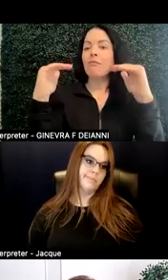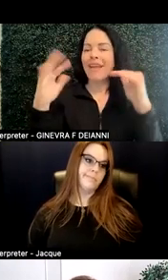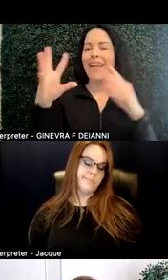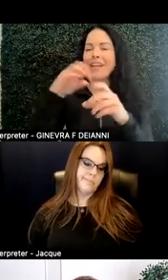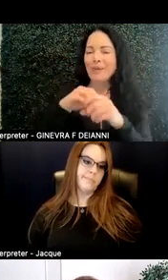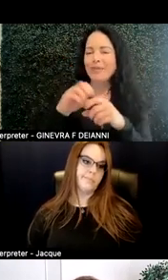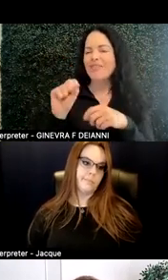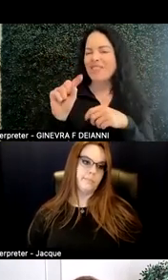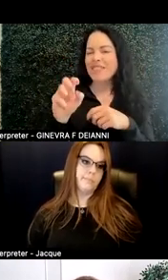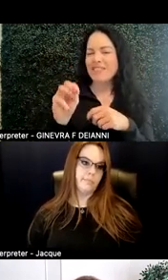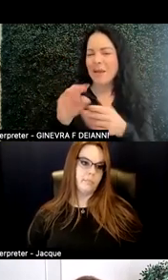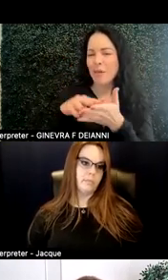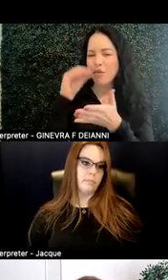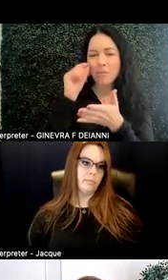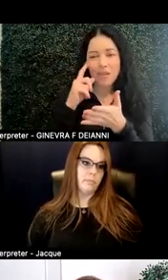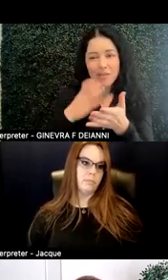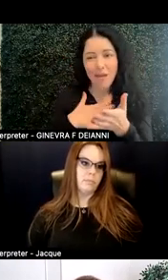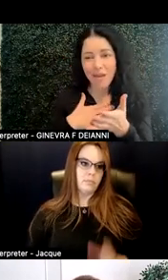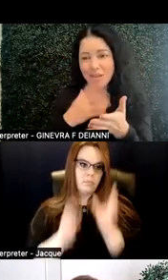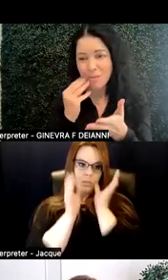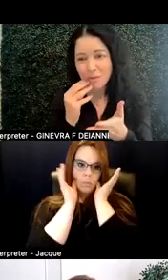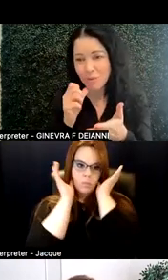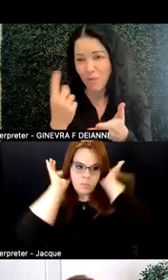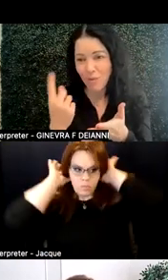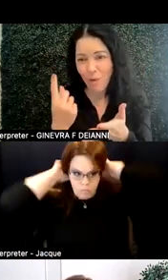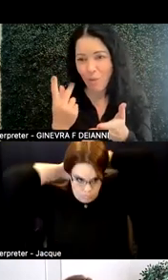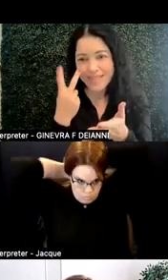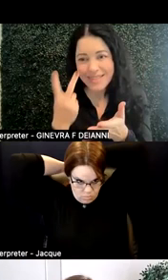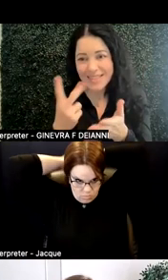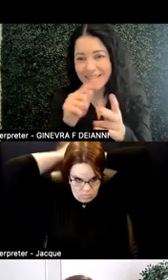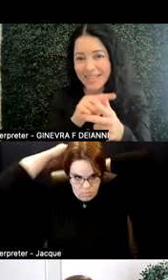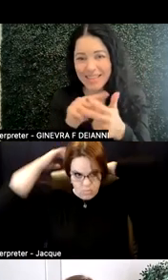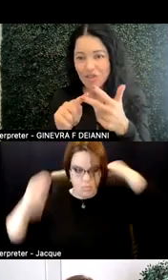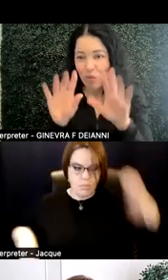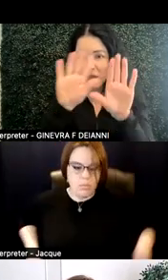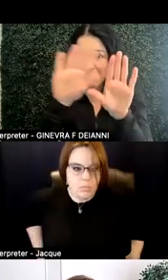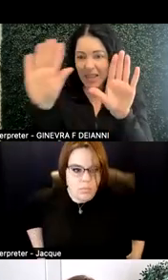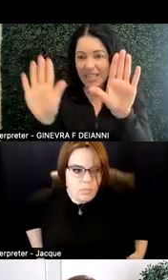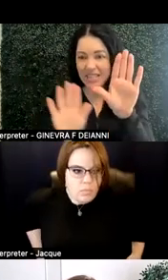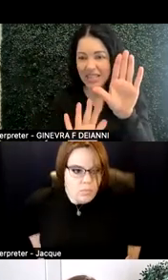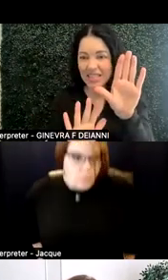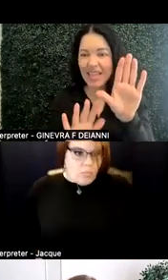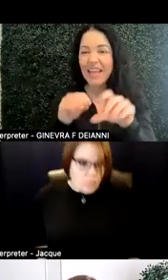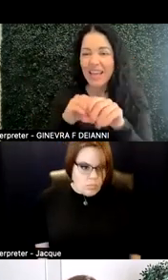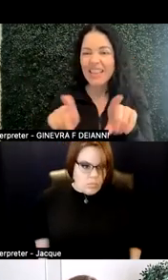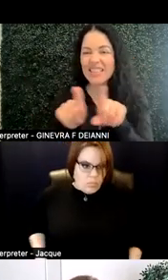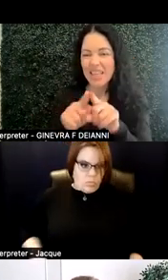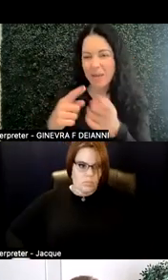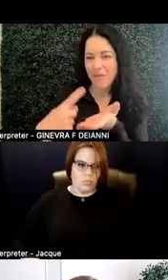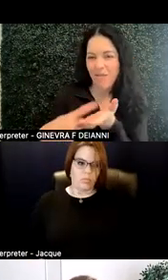Because in my experience, you don't always see these three pieces in the same conversation.